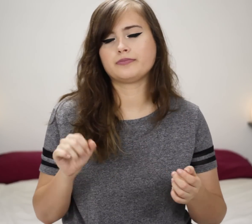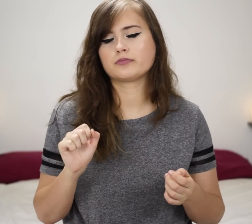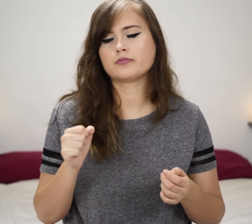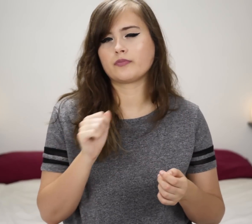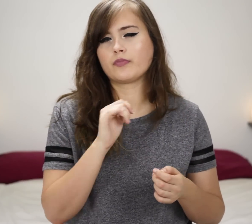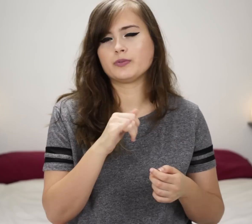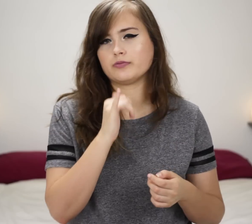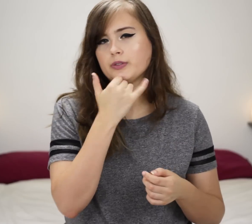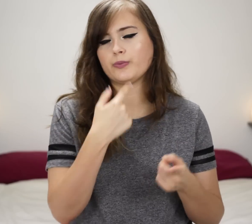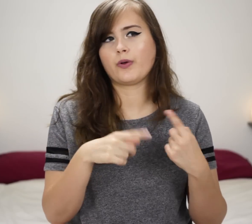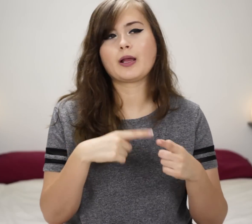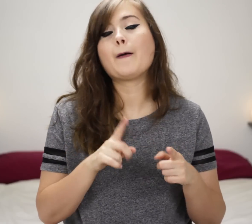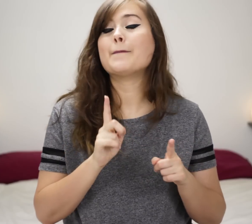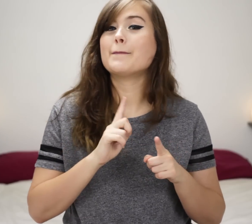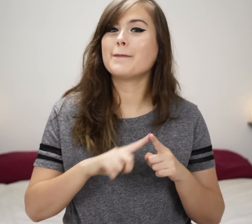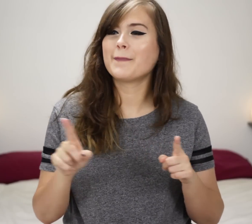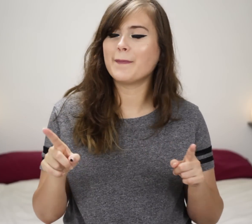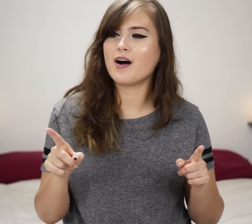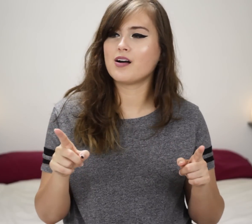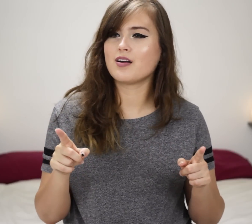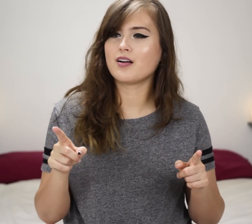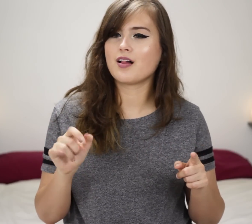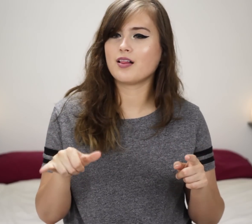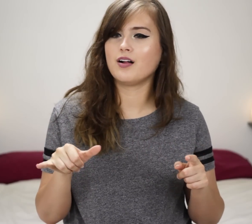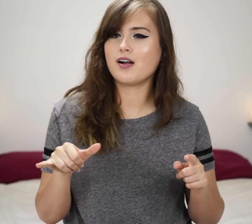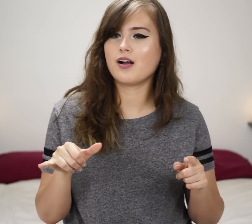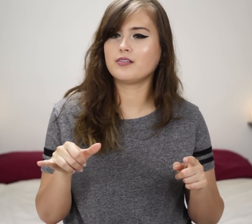Yeah, it was the wrong sign, but that-